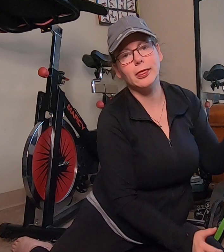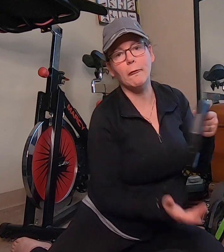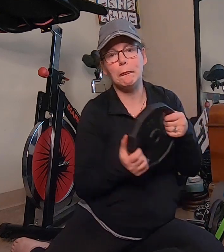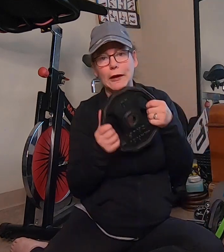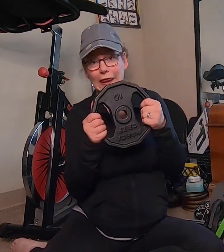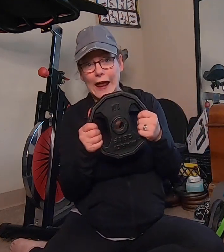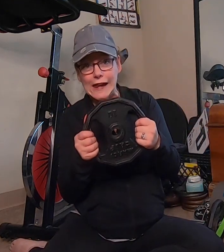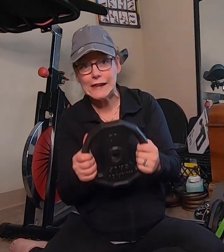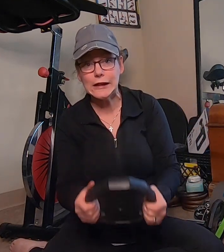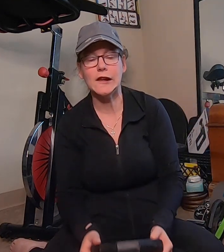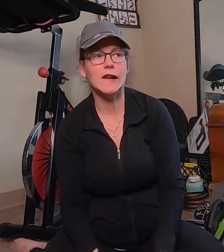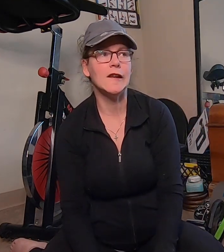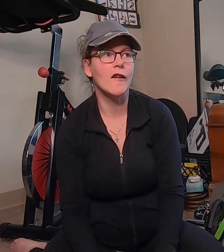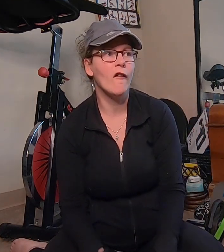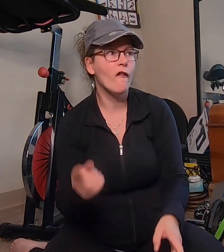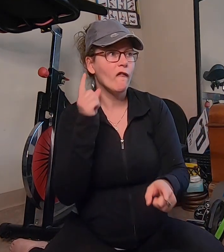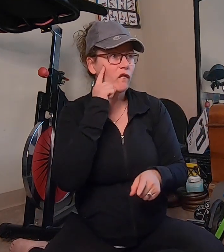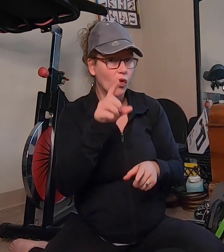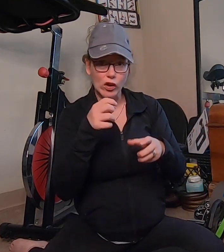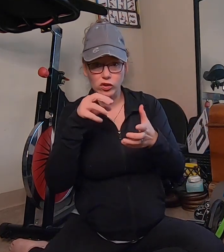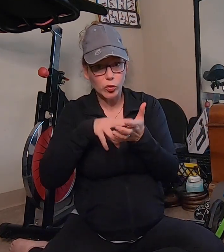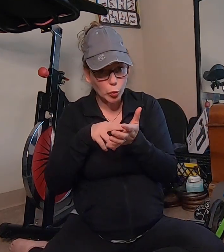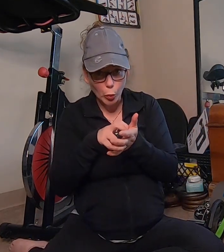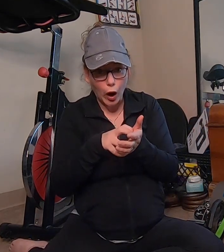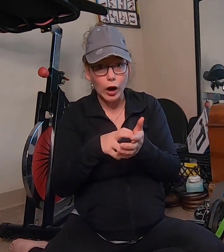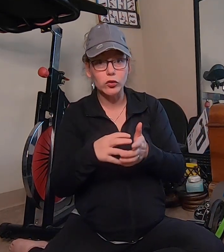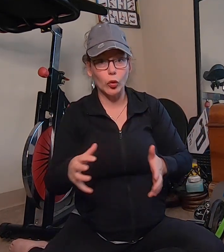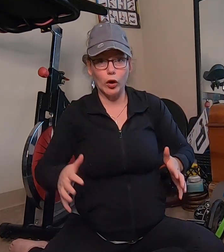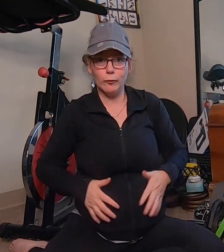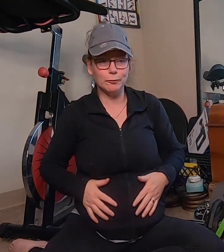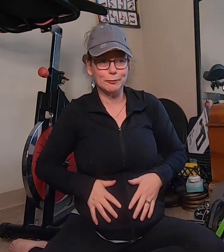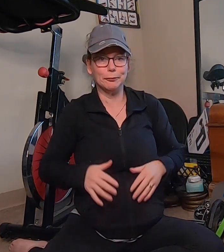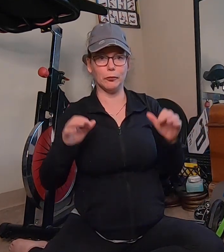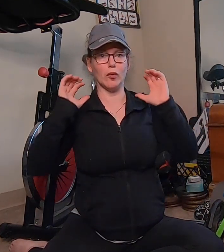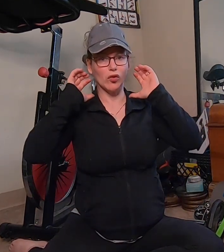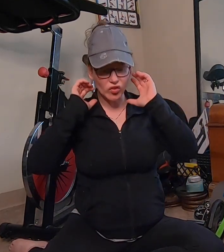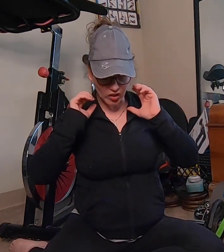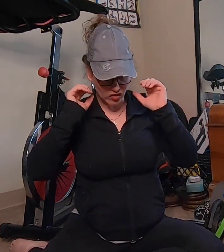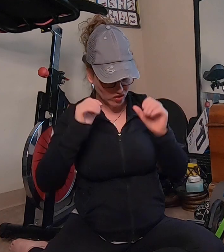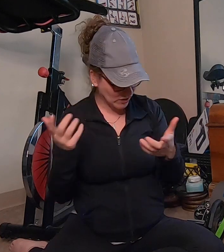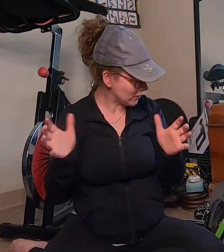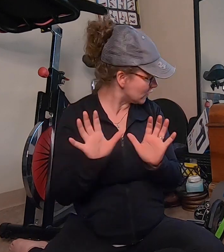the plate for a squad or crutches